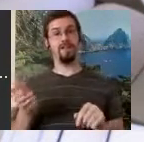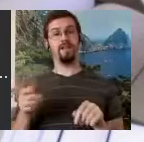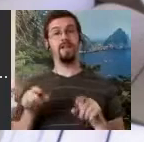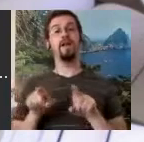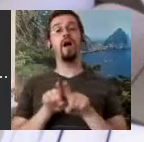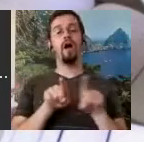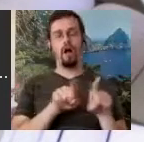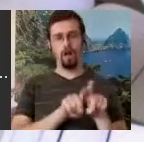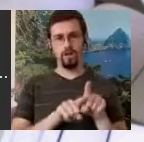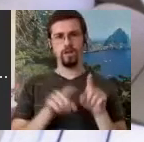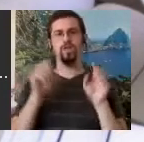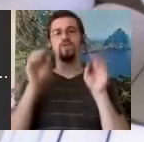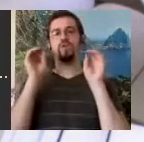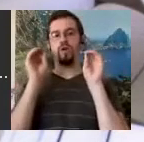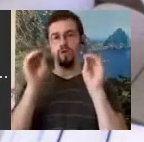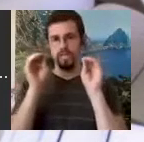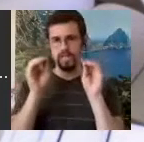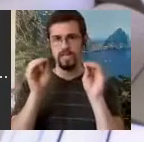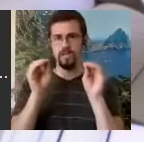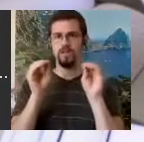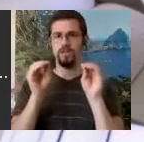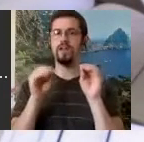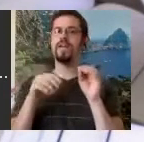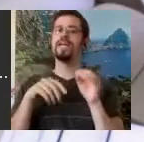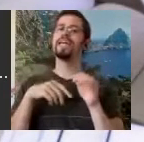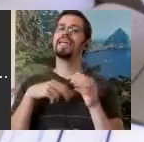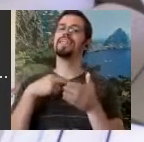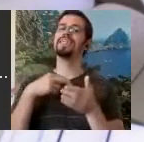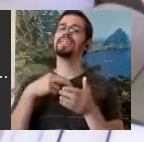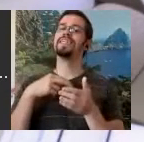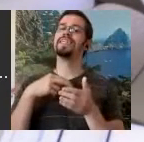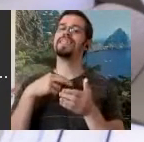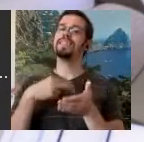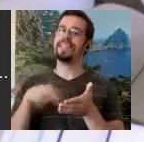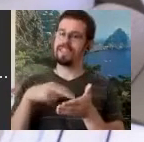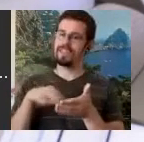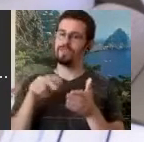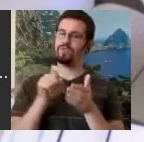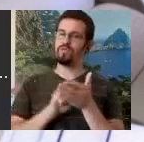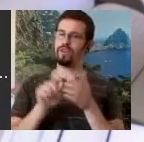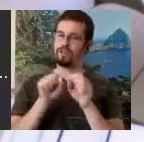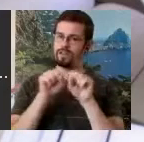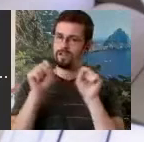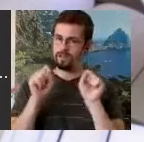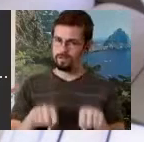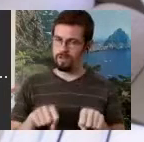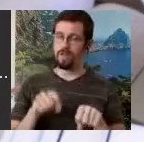dance system that is the Royal Danish Ballet's system of training and the Royal